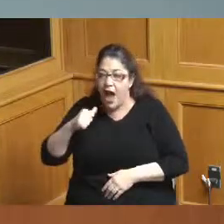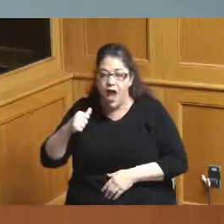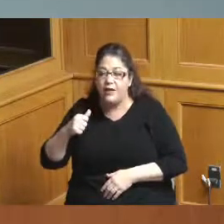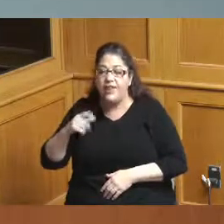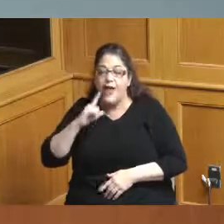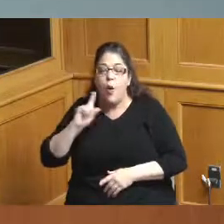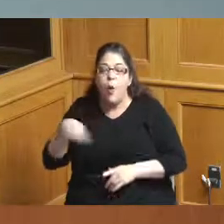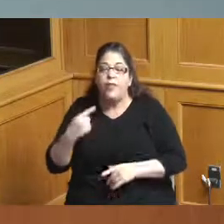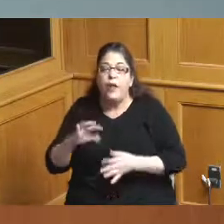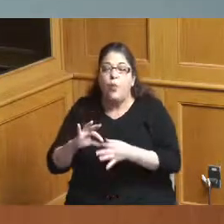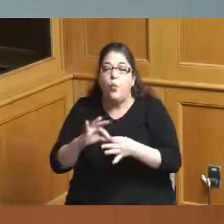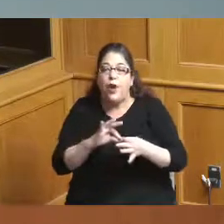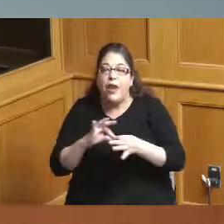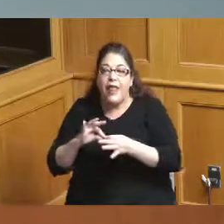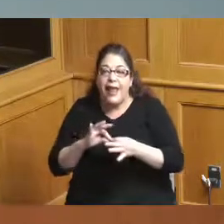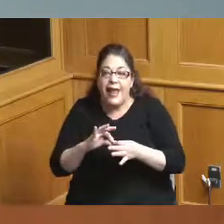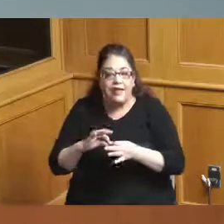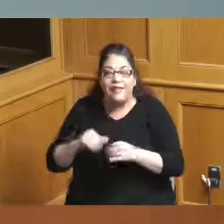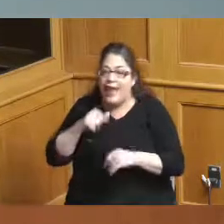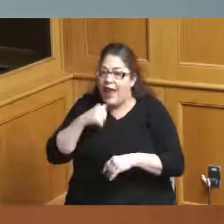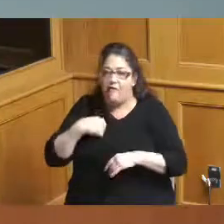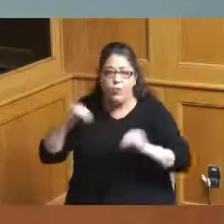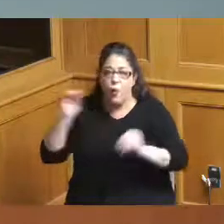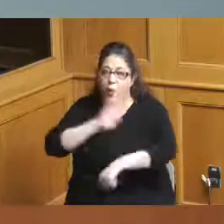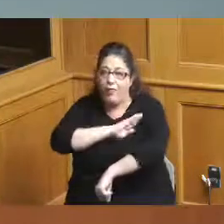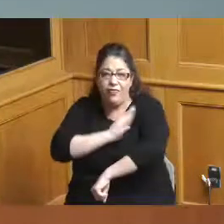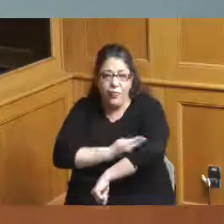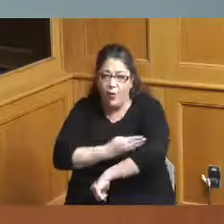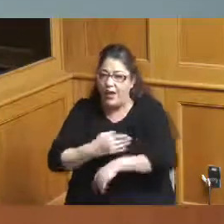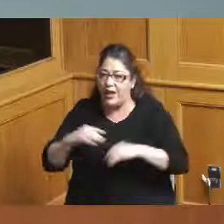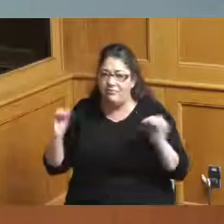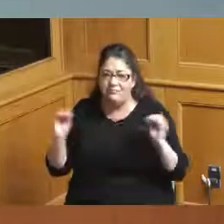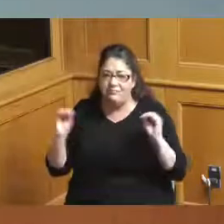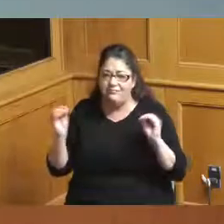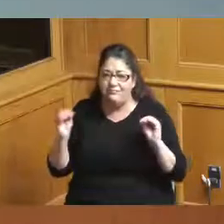the primary authority because they don't have the primary authority the city and the county have the